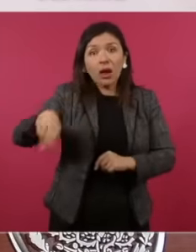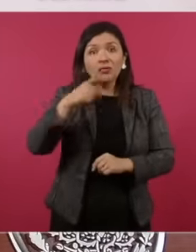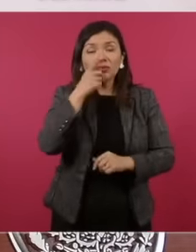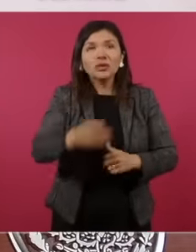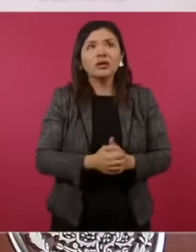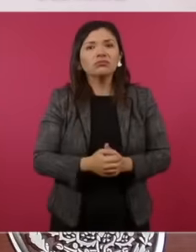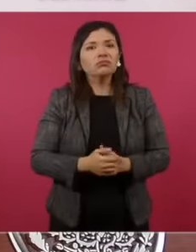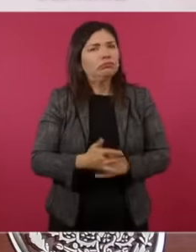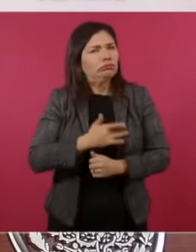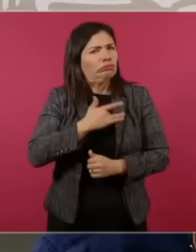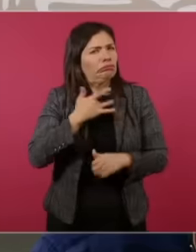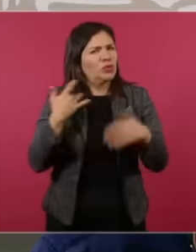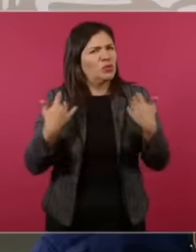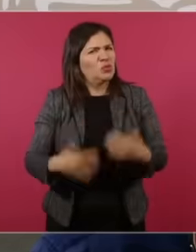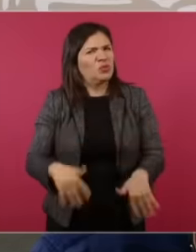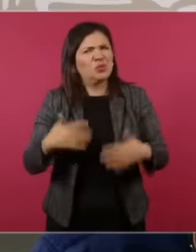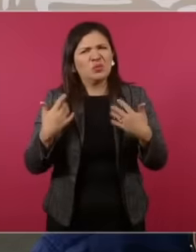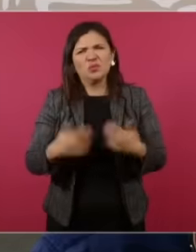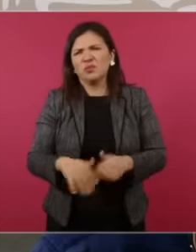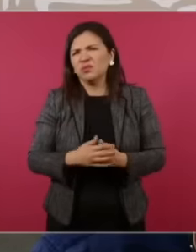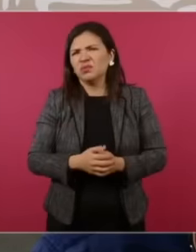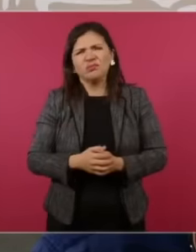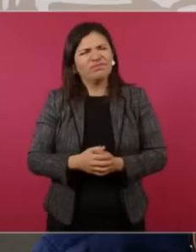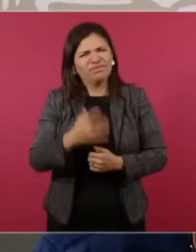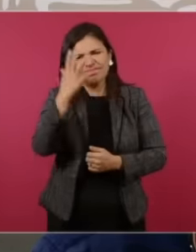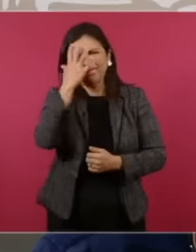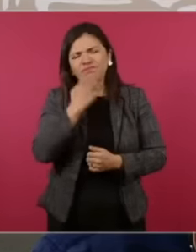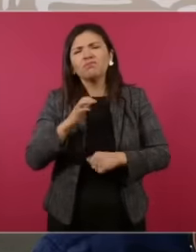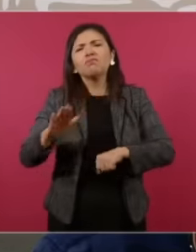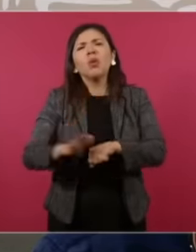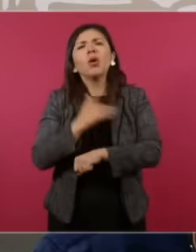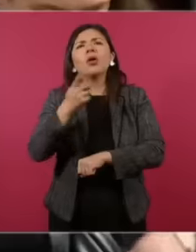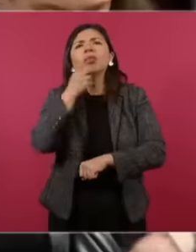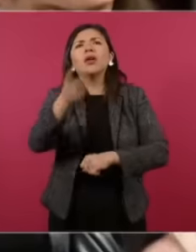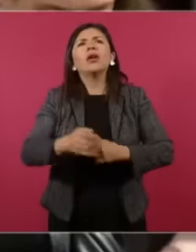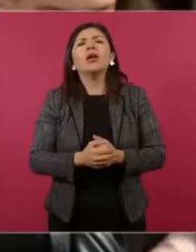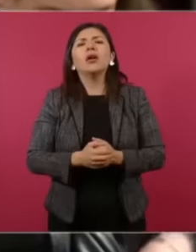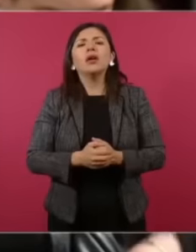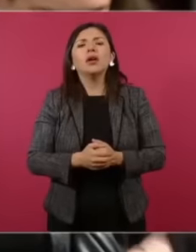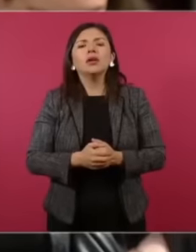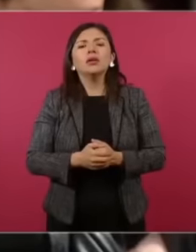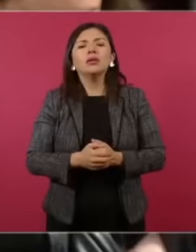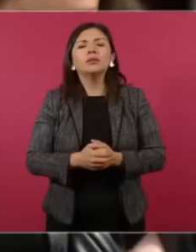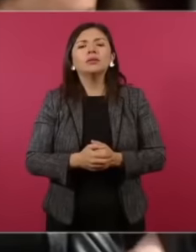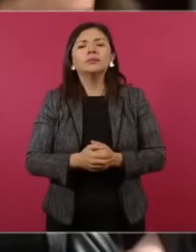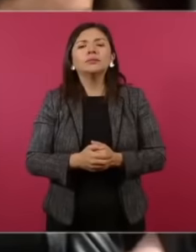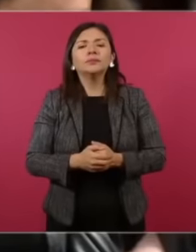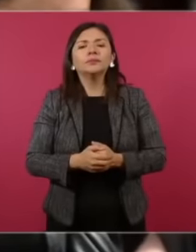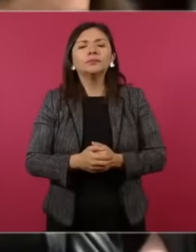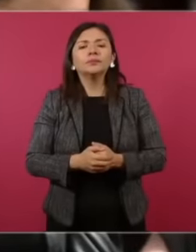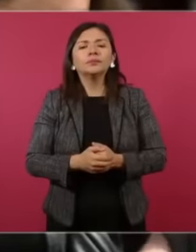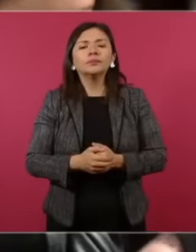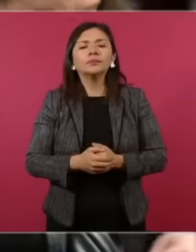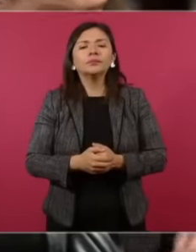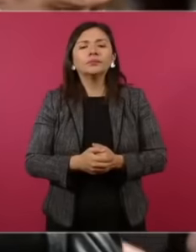very sorry, President, because they say he was talking about how he was going to allow dissent and the